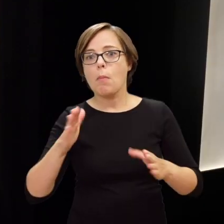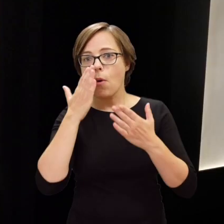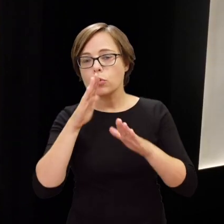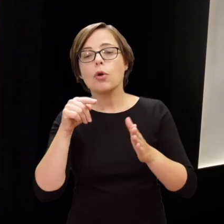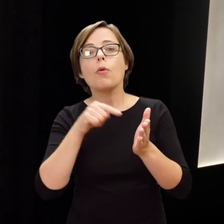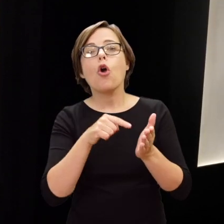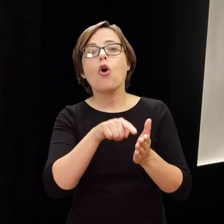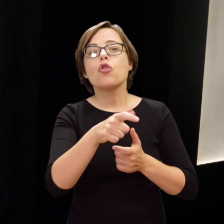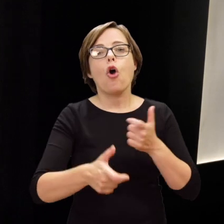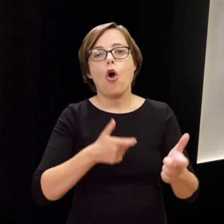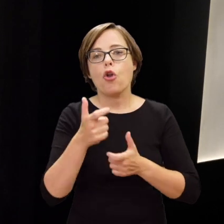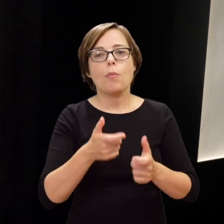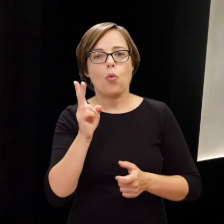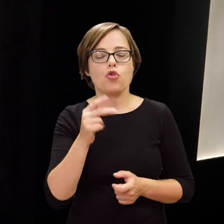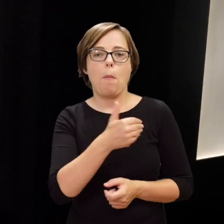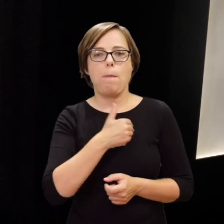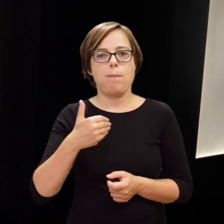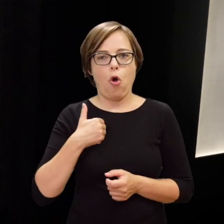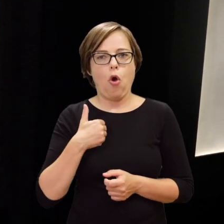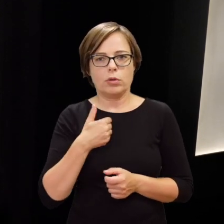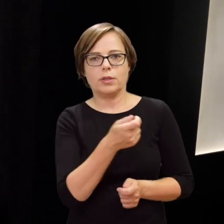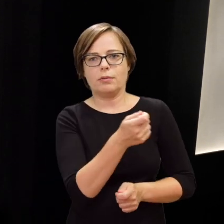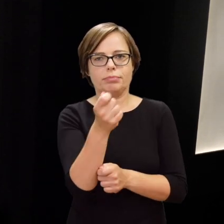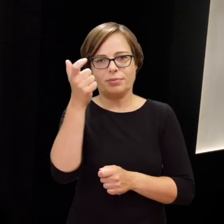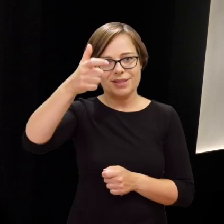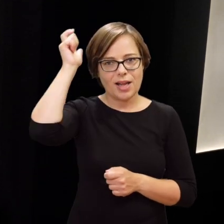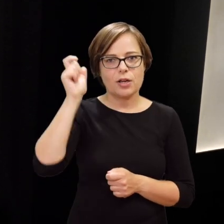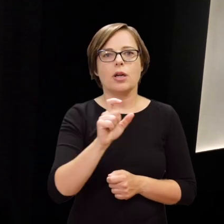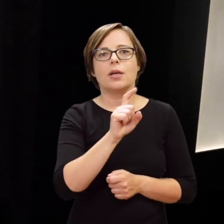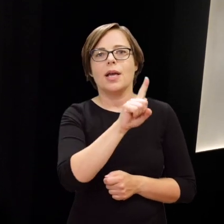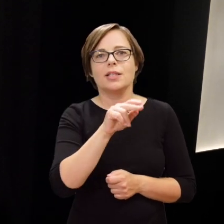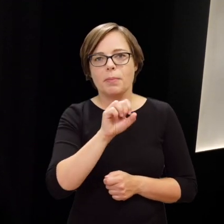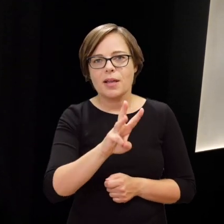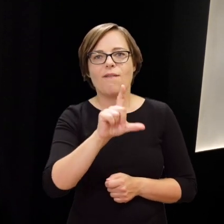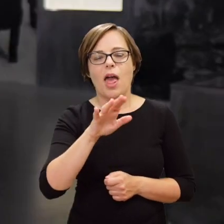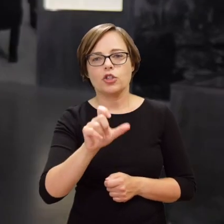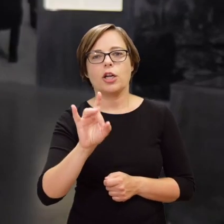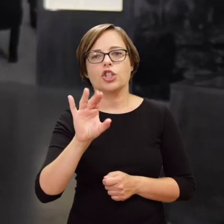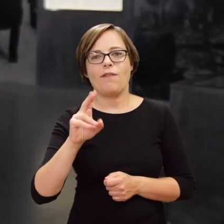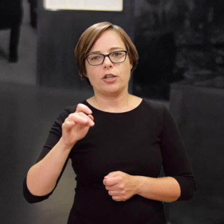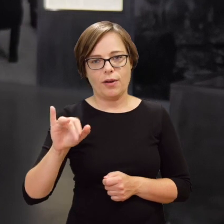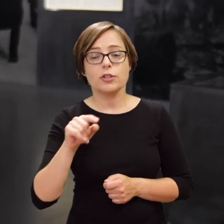taken by a Polish firefighter Zbigniew Leszek Grzywaczewski, who happened to be inside the ghetto.